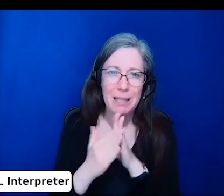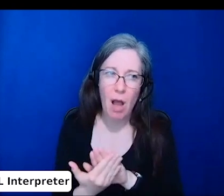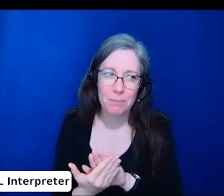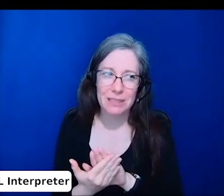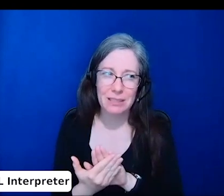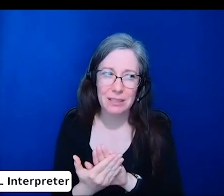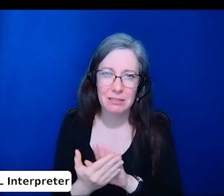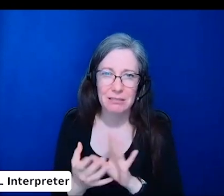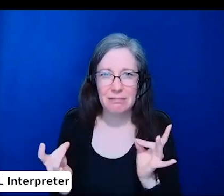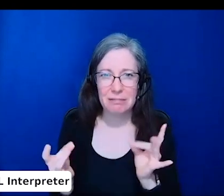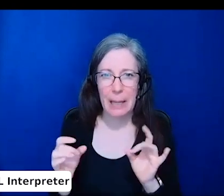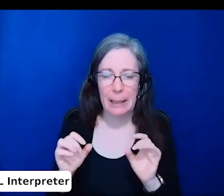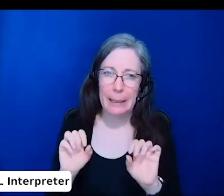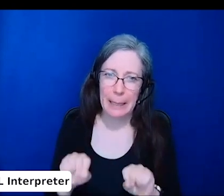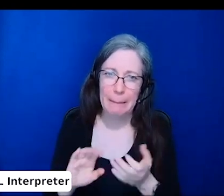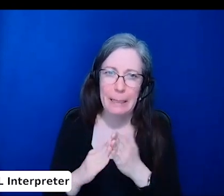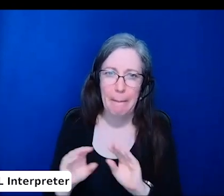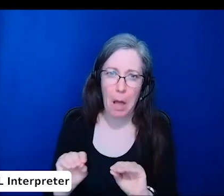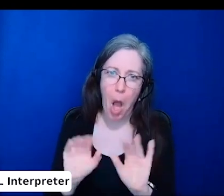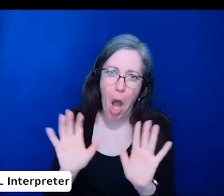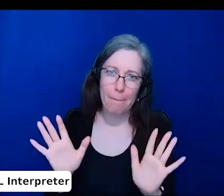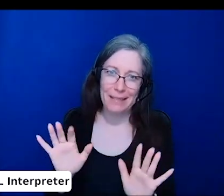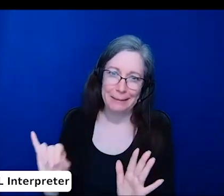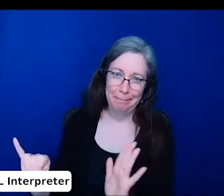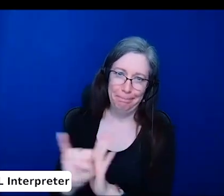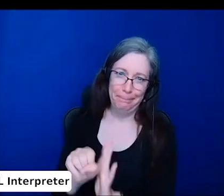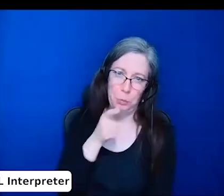One idea we suggest is that in advance